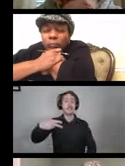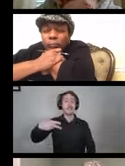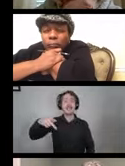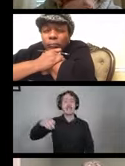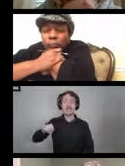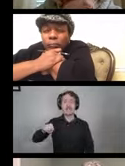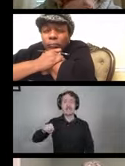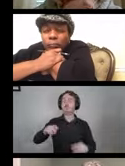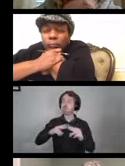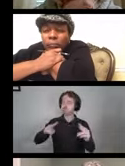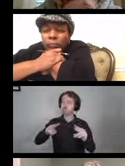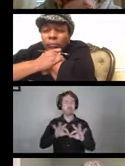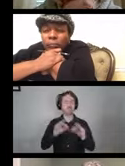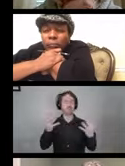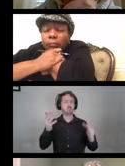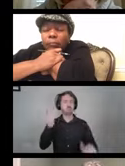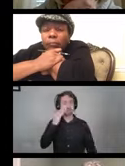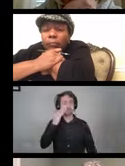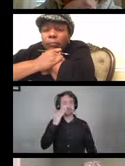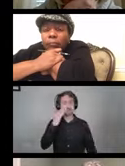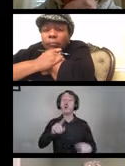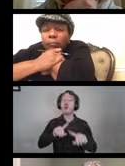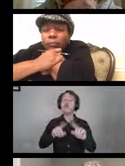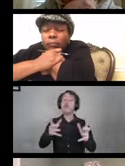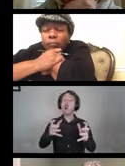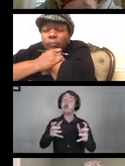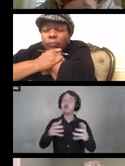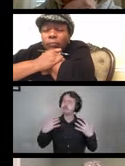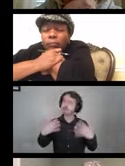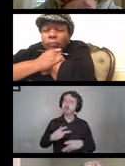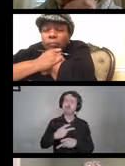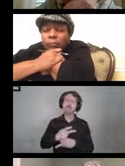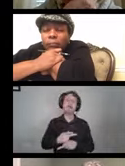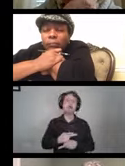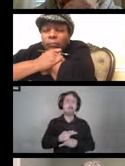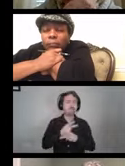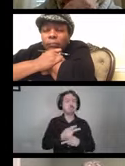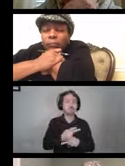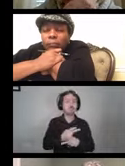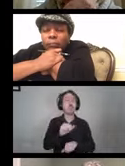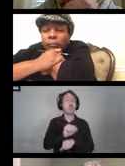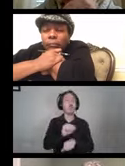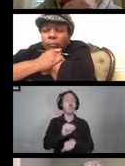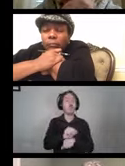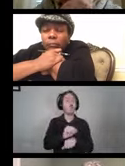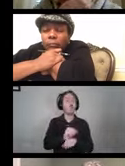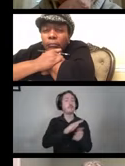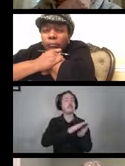I think we all know that, but we want to be just extra cautious as we're working on cleaning our equipment.